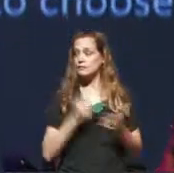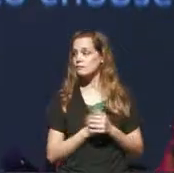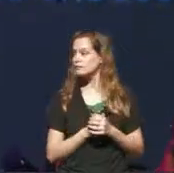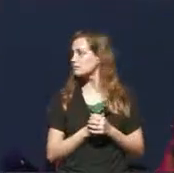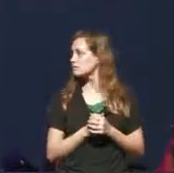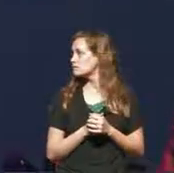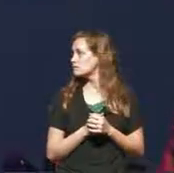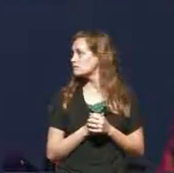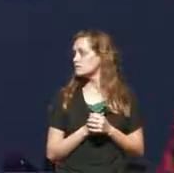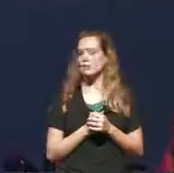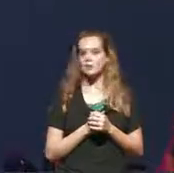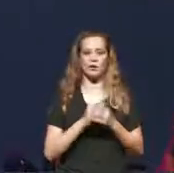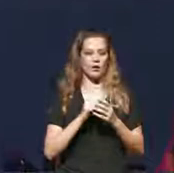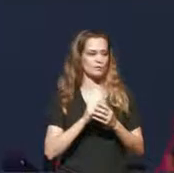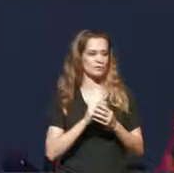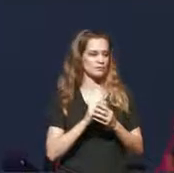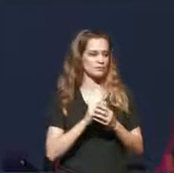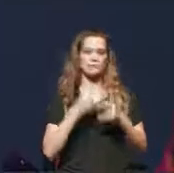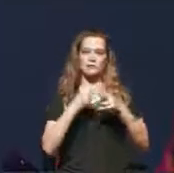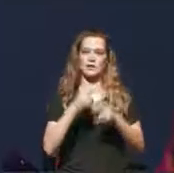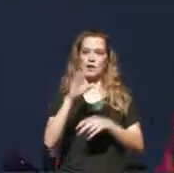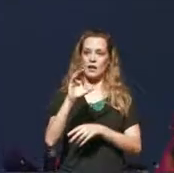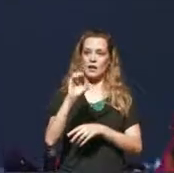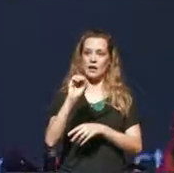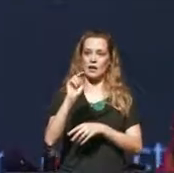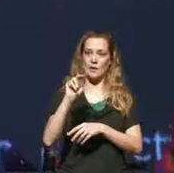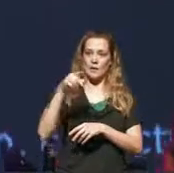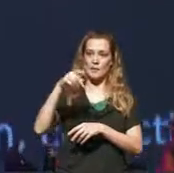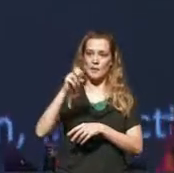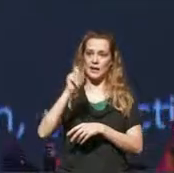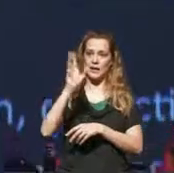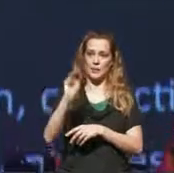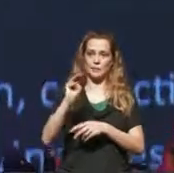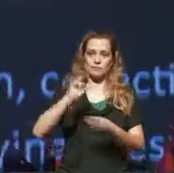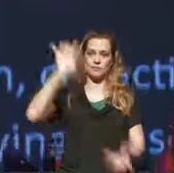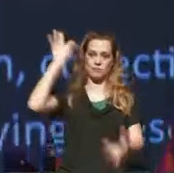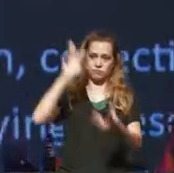calling the compendium. And we hope that that you as I say will see works